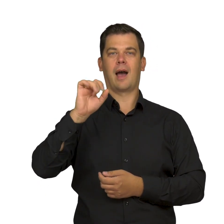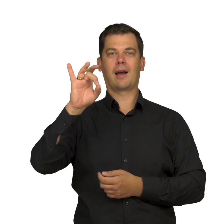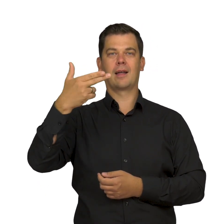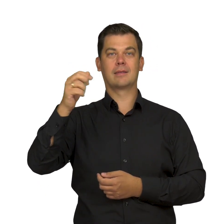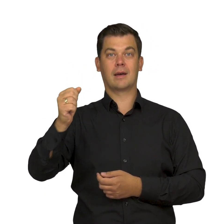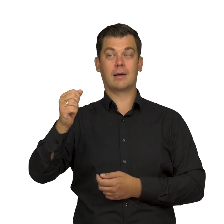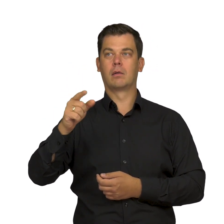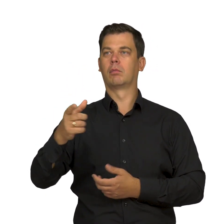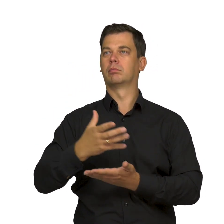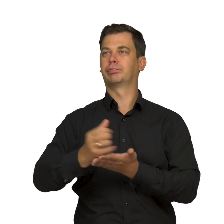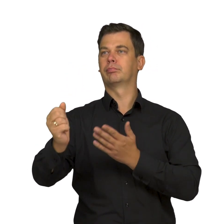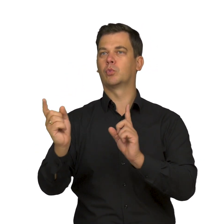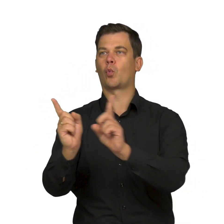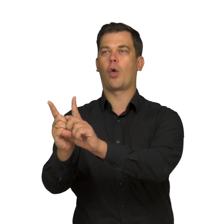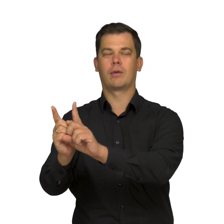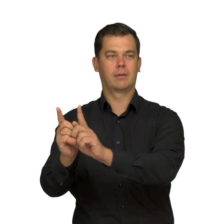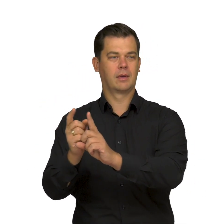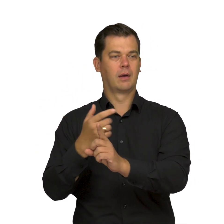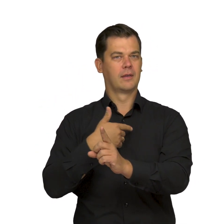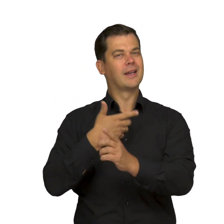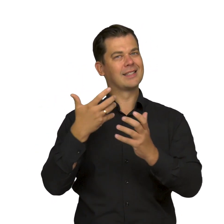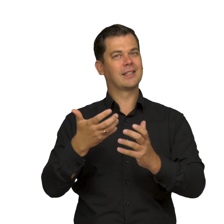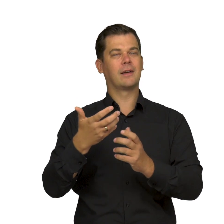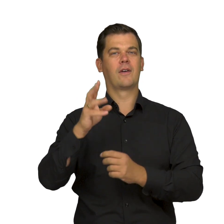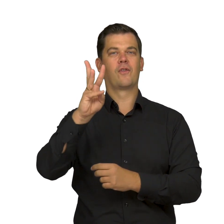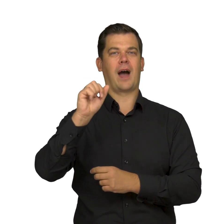This love triangle is here supplemented with the art of Wojciech Weiss,